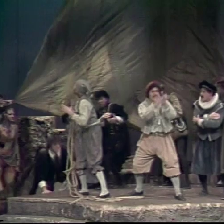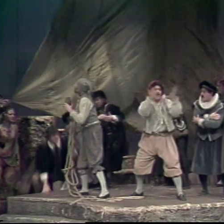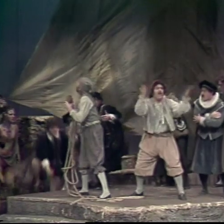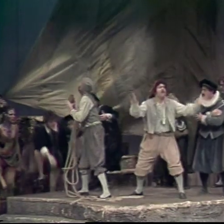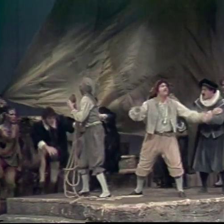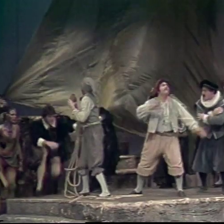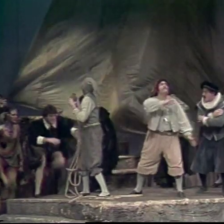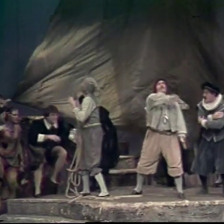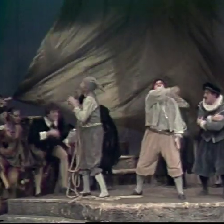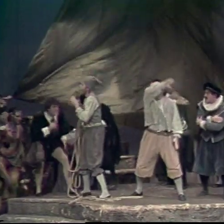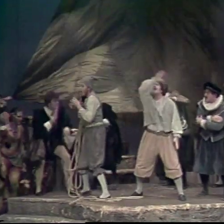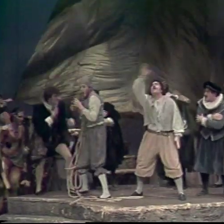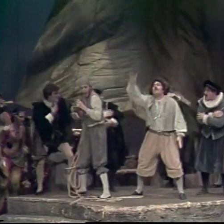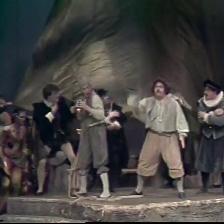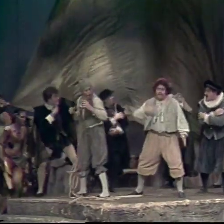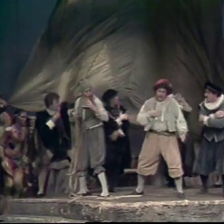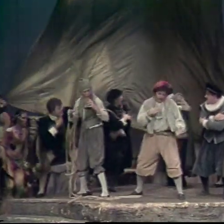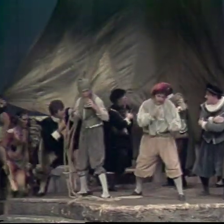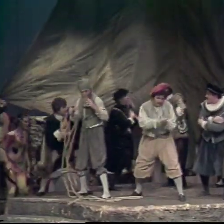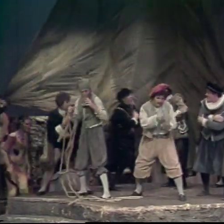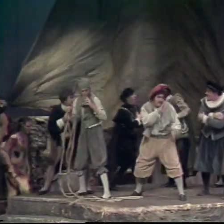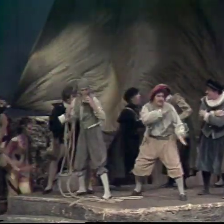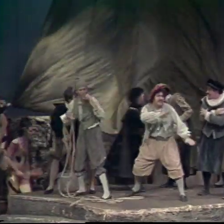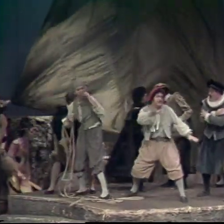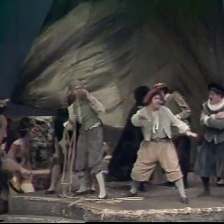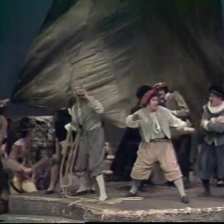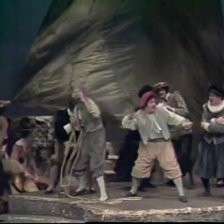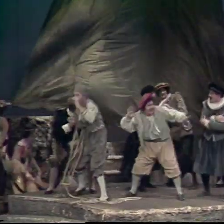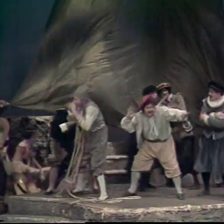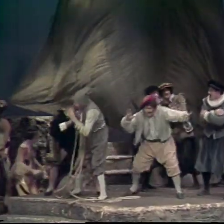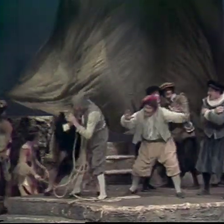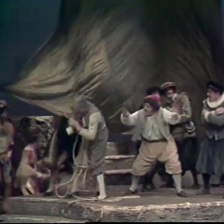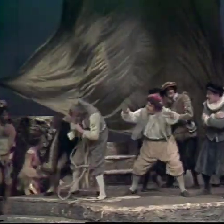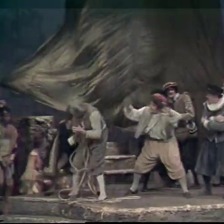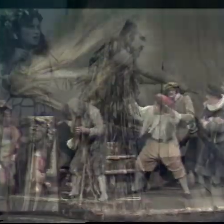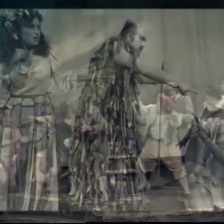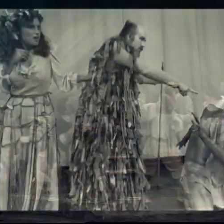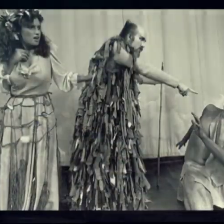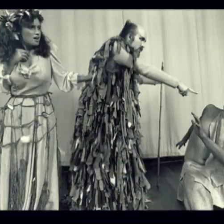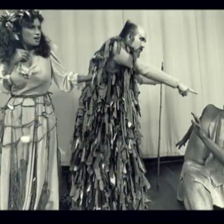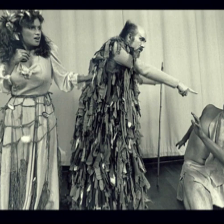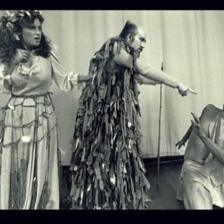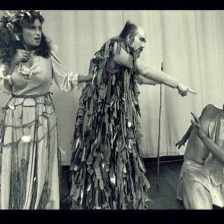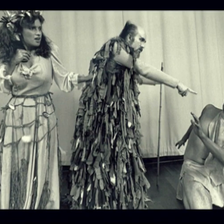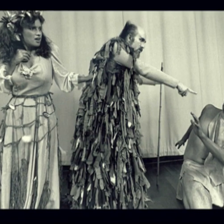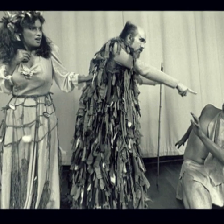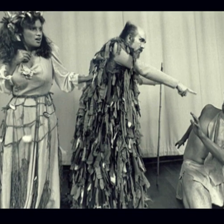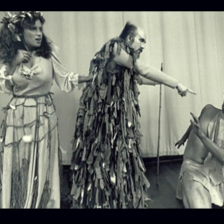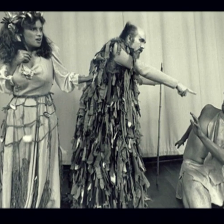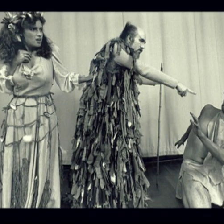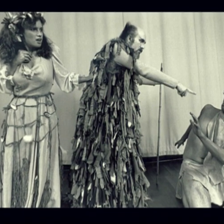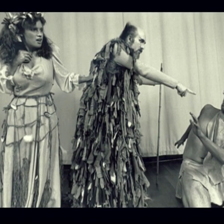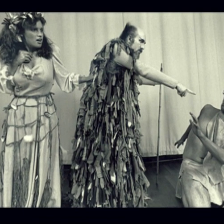My first term at school I got involved with the theatre in this play, The Tempest, and I played this character called Calaban,